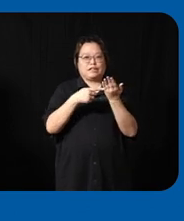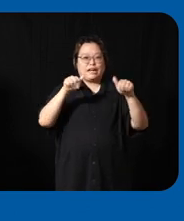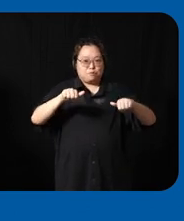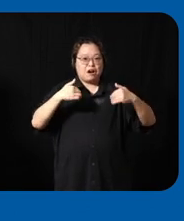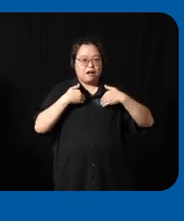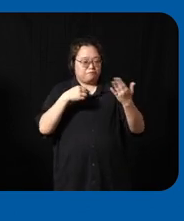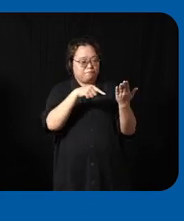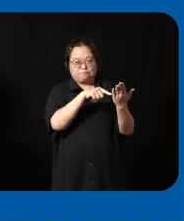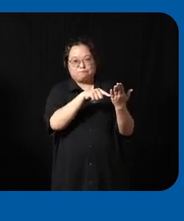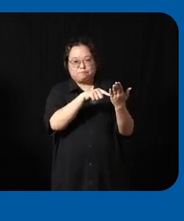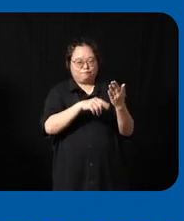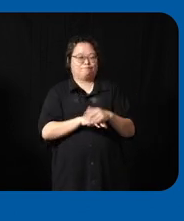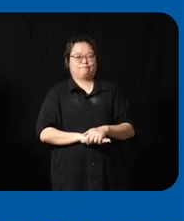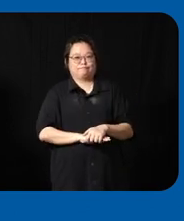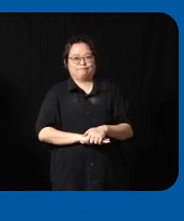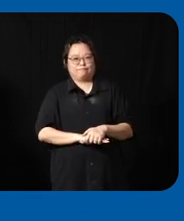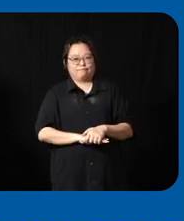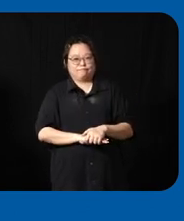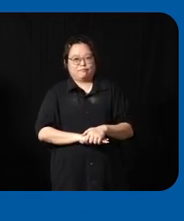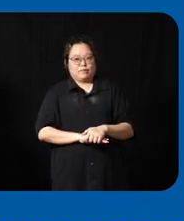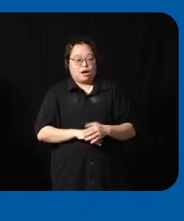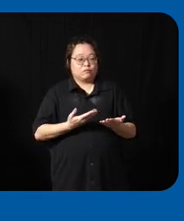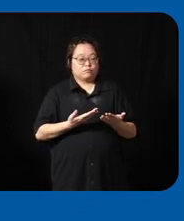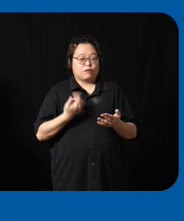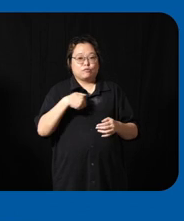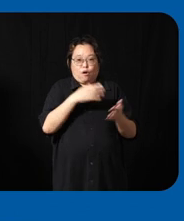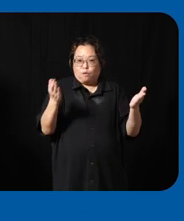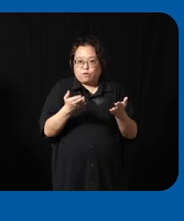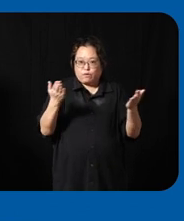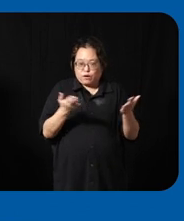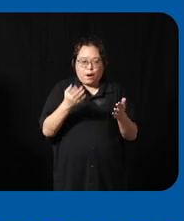important importantly that we always encourage is to have proper assessment don't just buy at